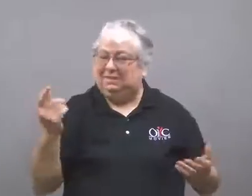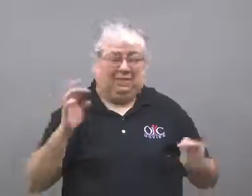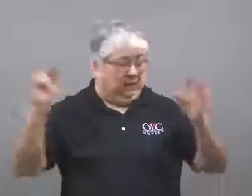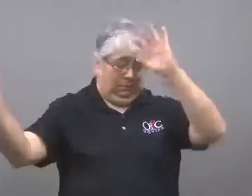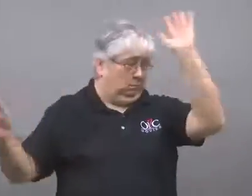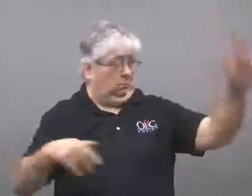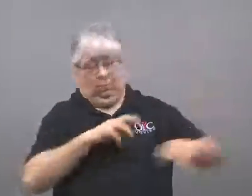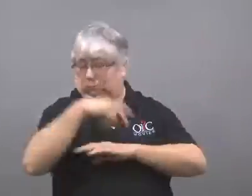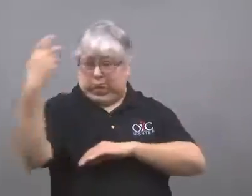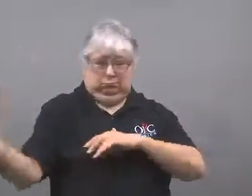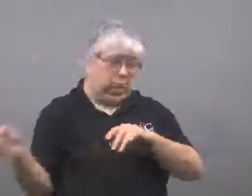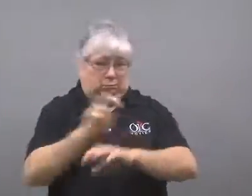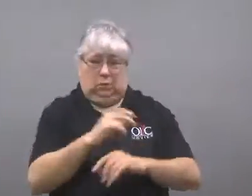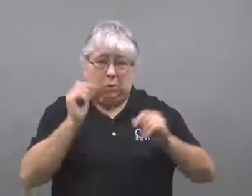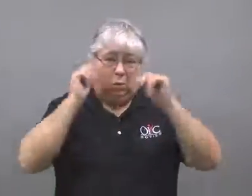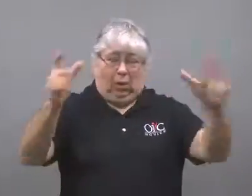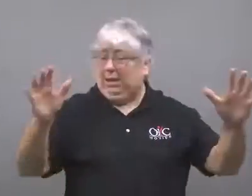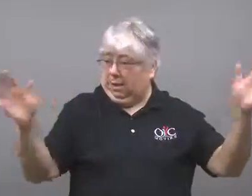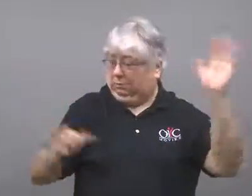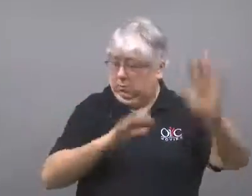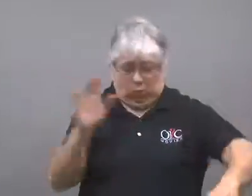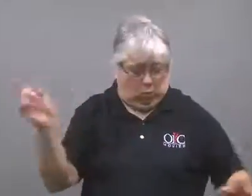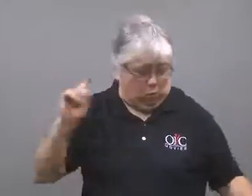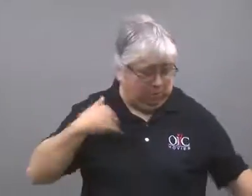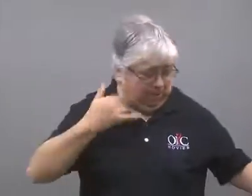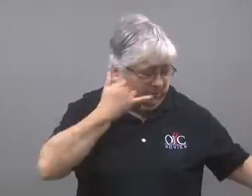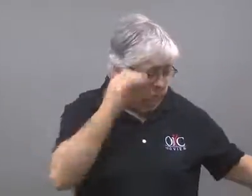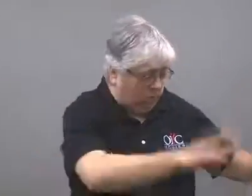The next thing he remembered was waking up and being thrown around.